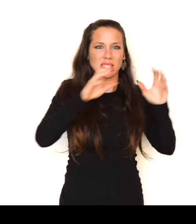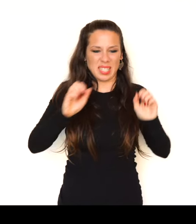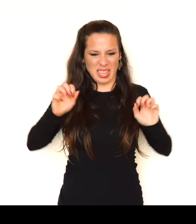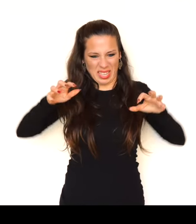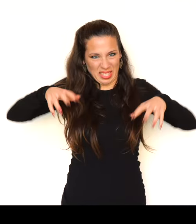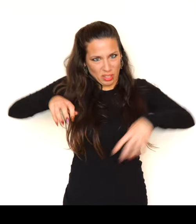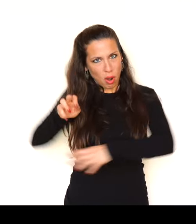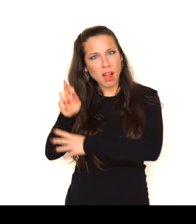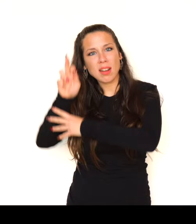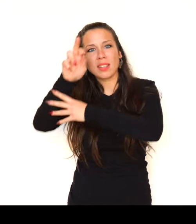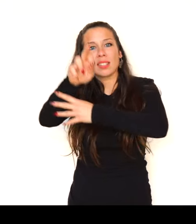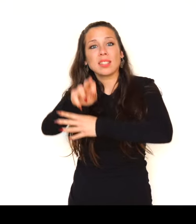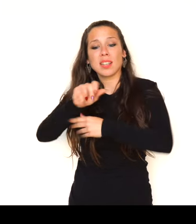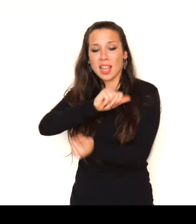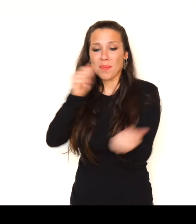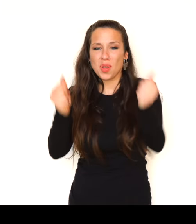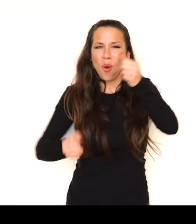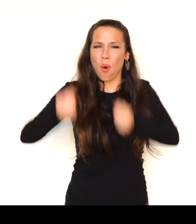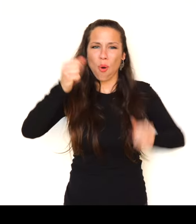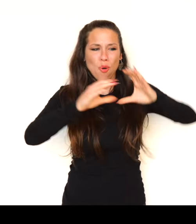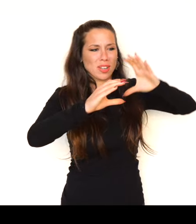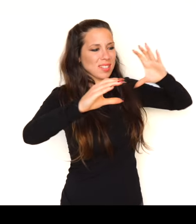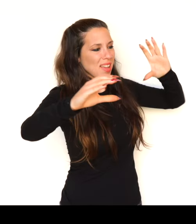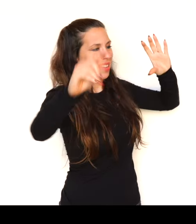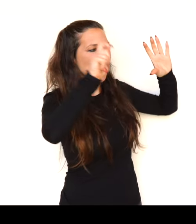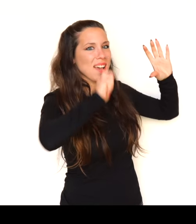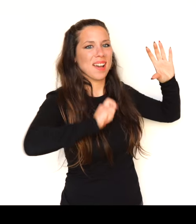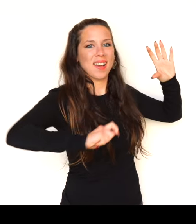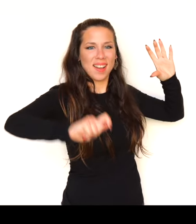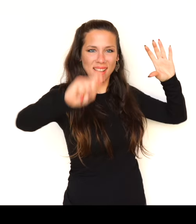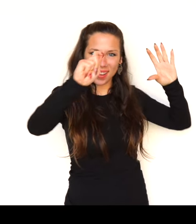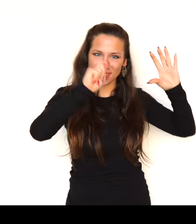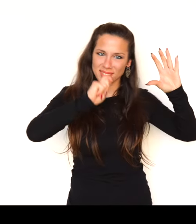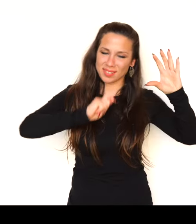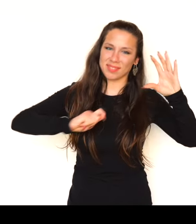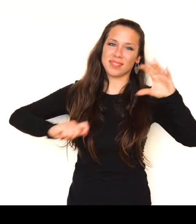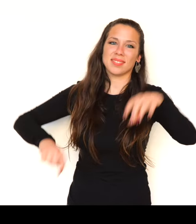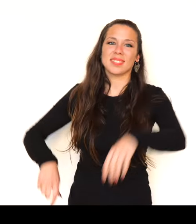And tanks would be ice cream vans.